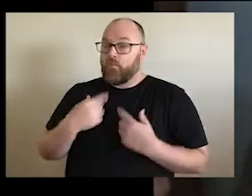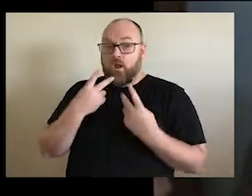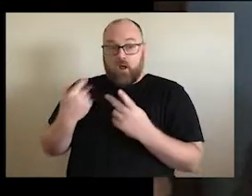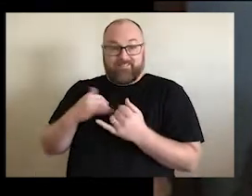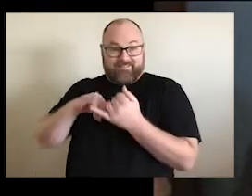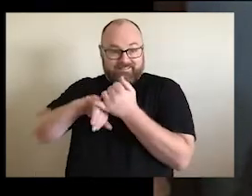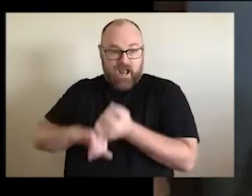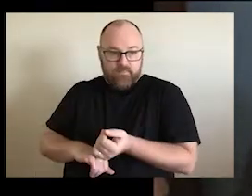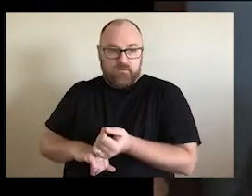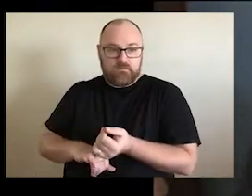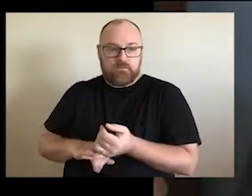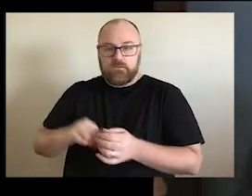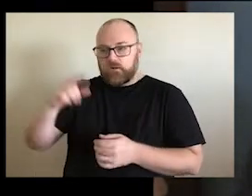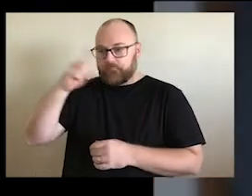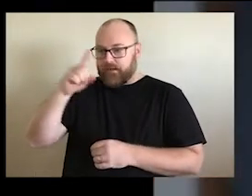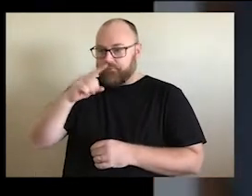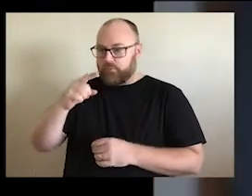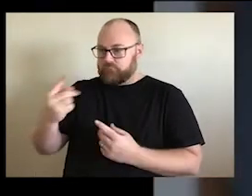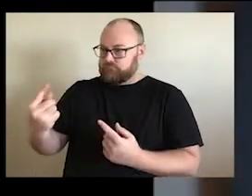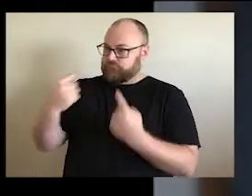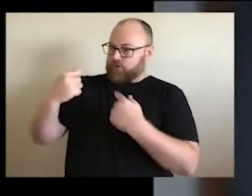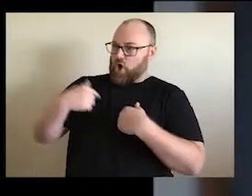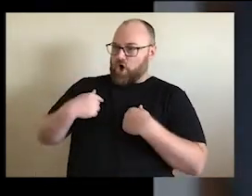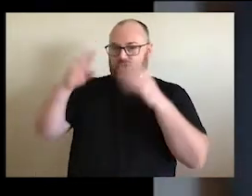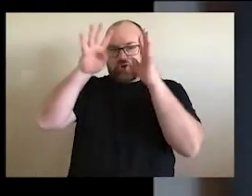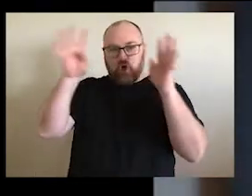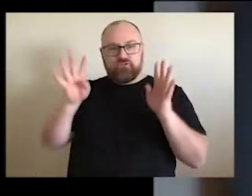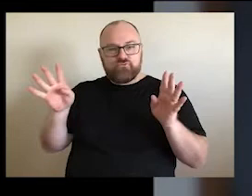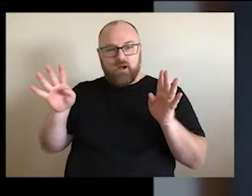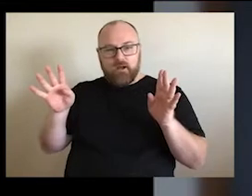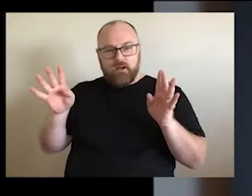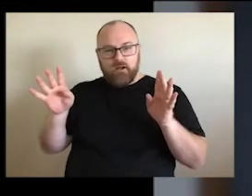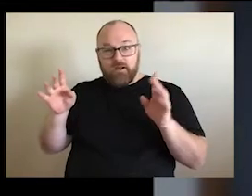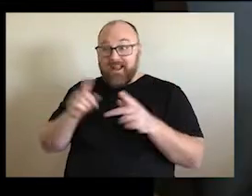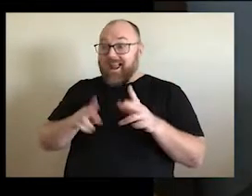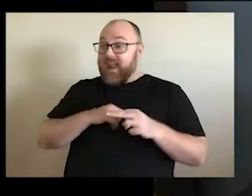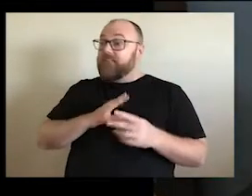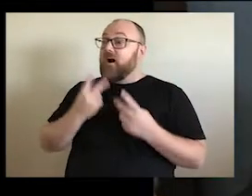south people say I'm Torres Strait. And when I'm with some Torres Strait people